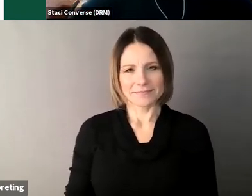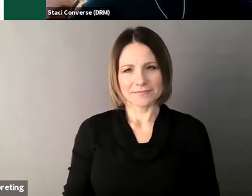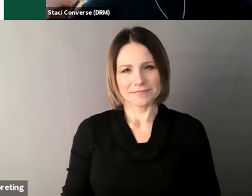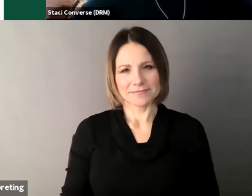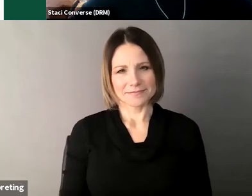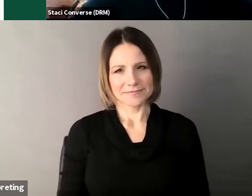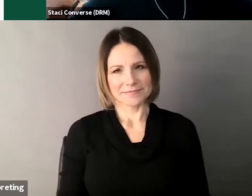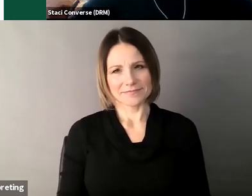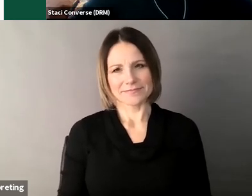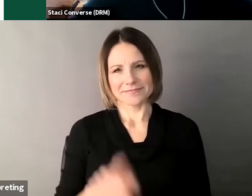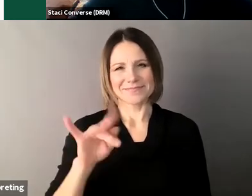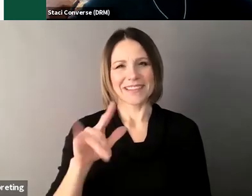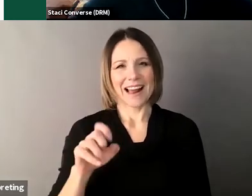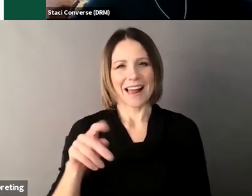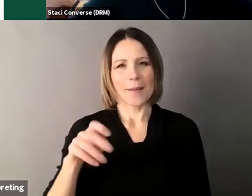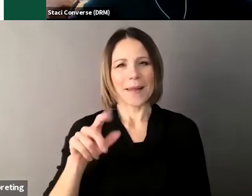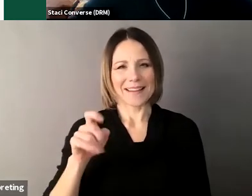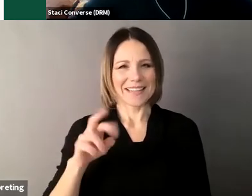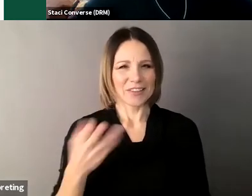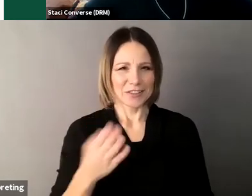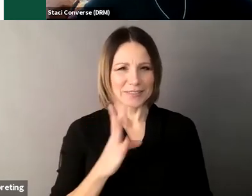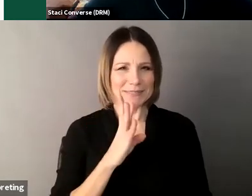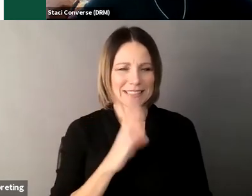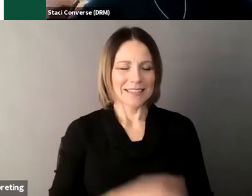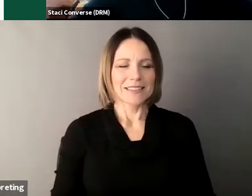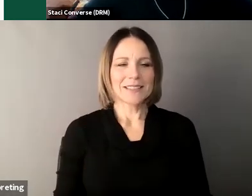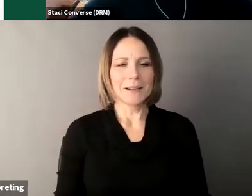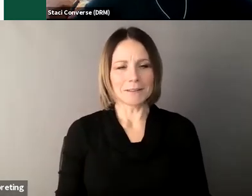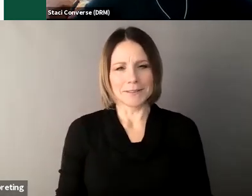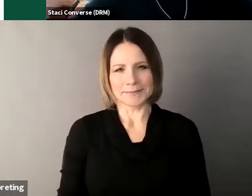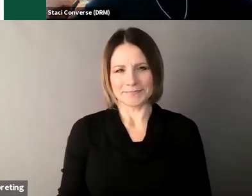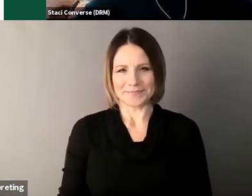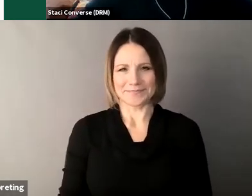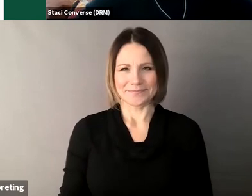okay this is Kile Pelletier again supported decision-making agreement